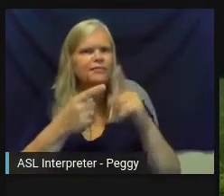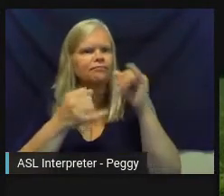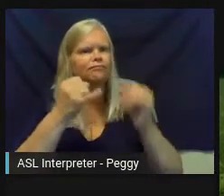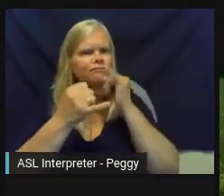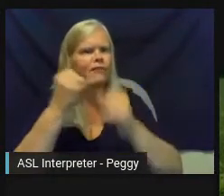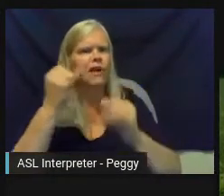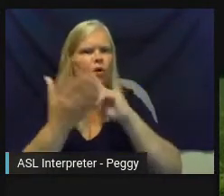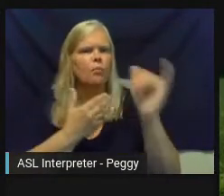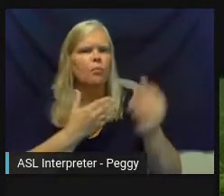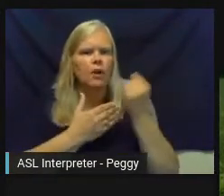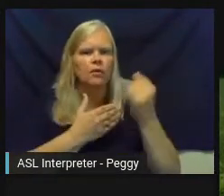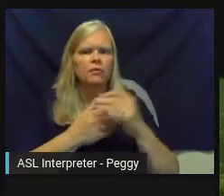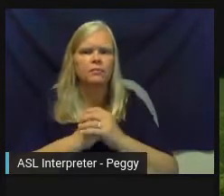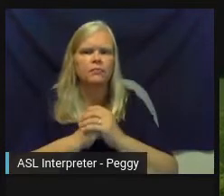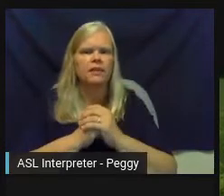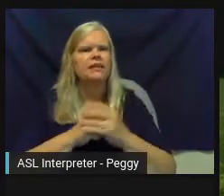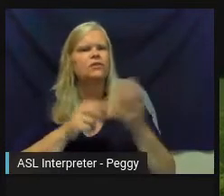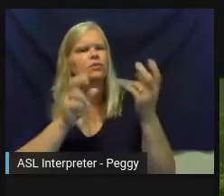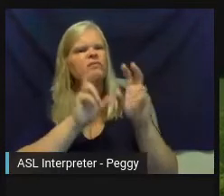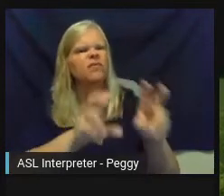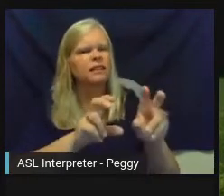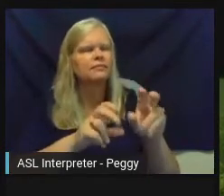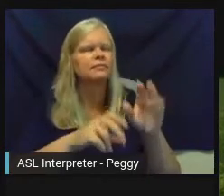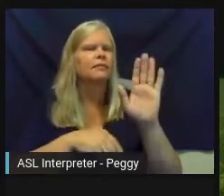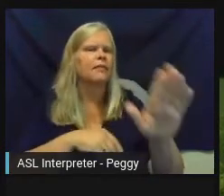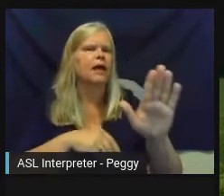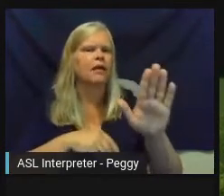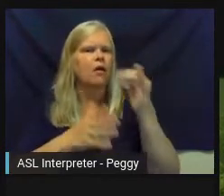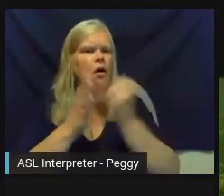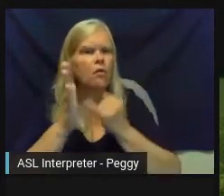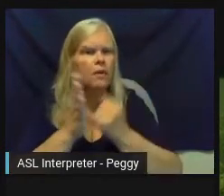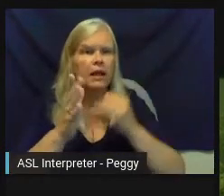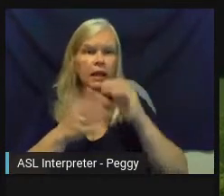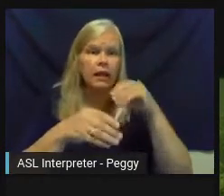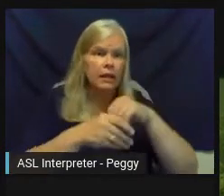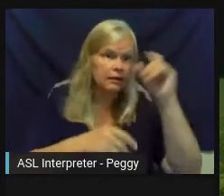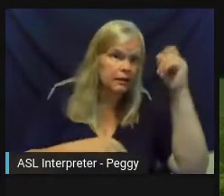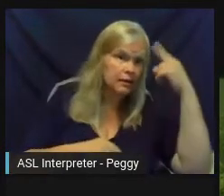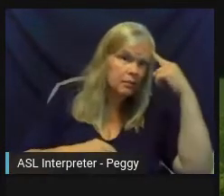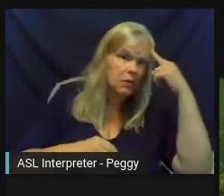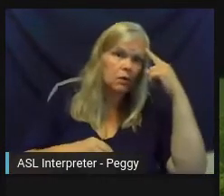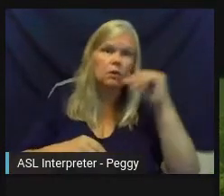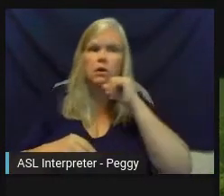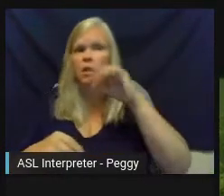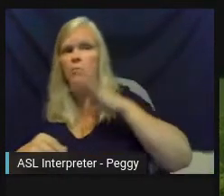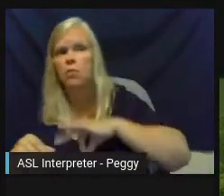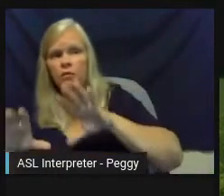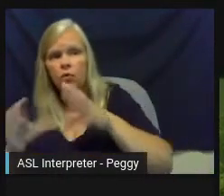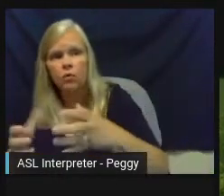This one really is embedding an artist into either government or a nonprofit group with the idea that